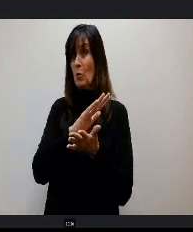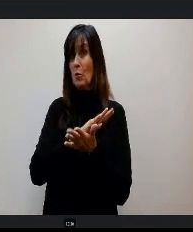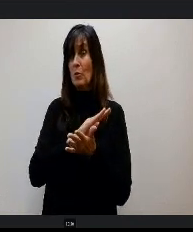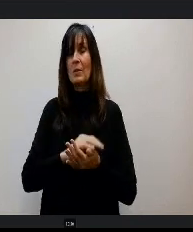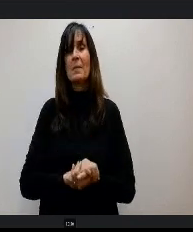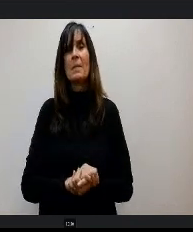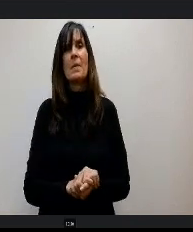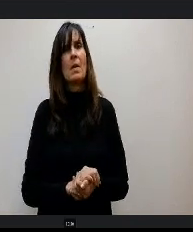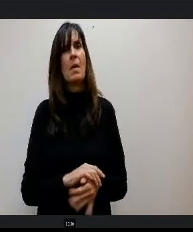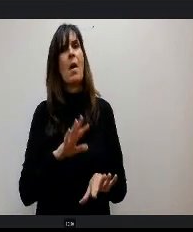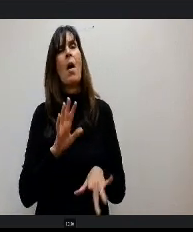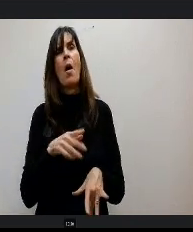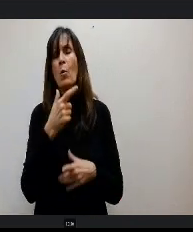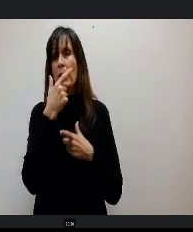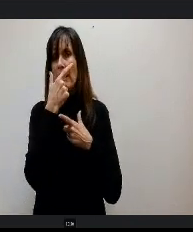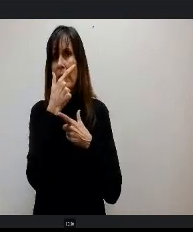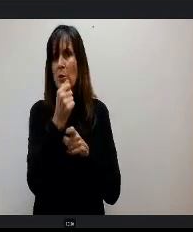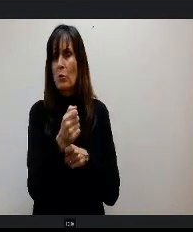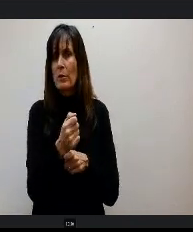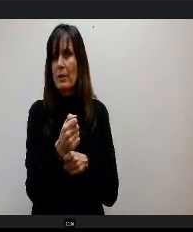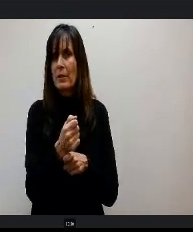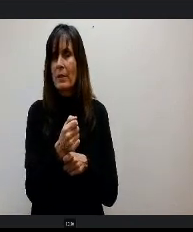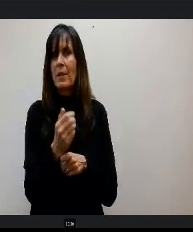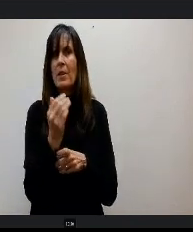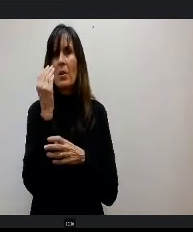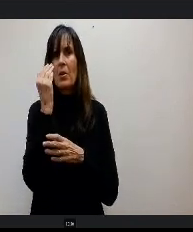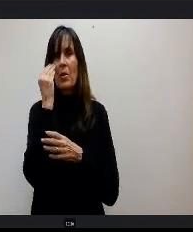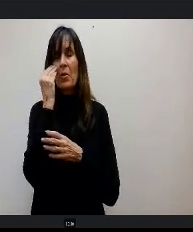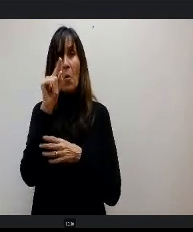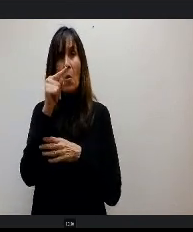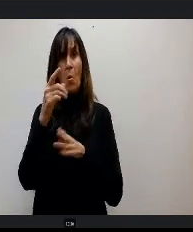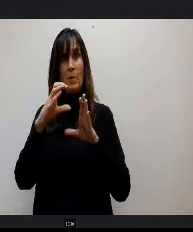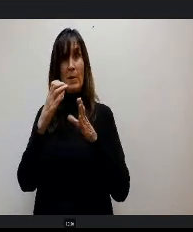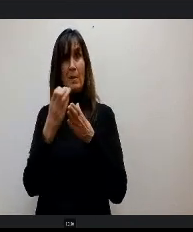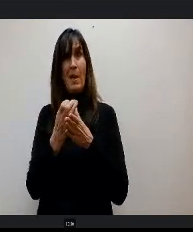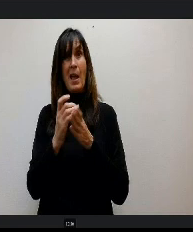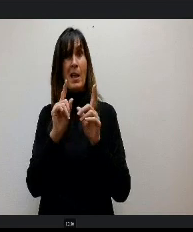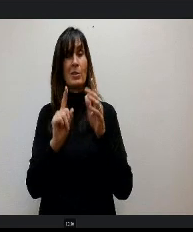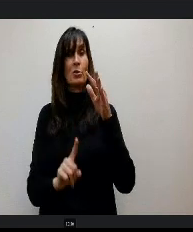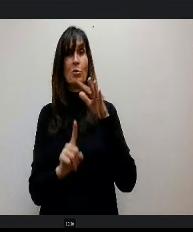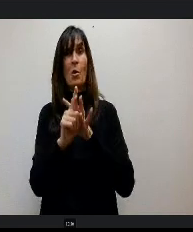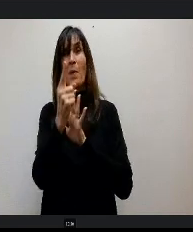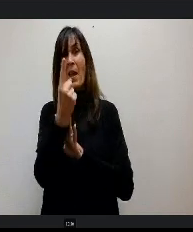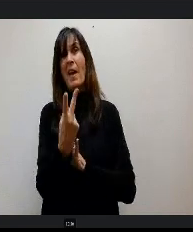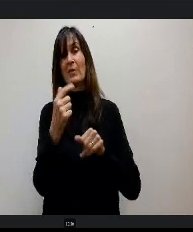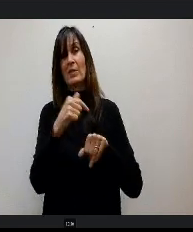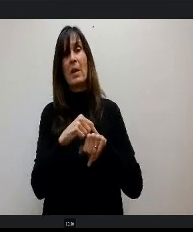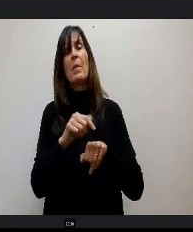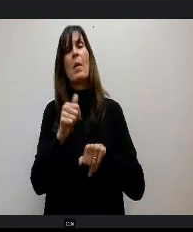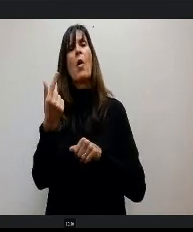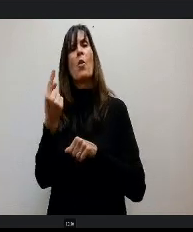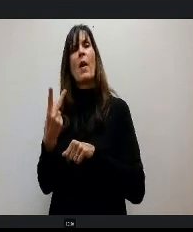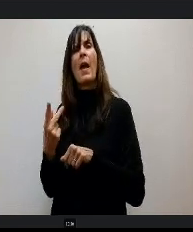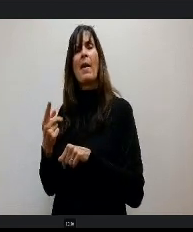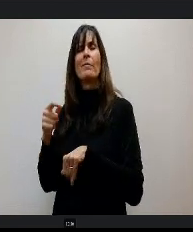was really interesting seeing how like they're only in classroom about half the time and a lot of the other stuff's like online. Do it at your own pace and